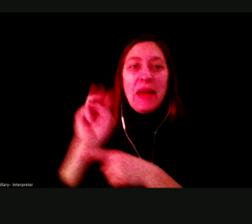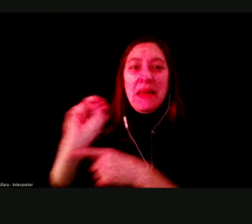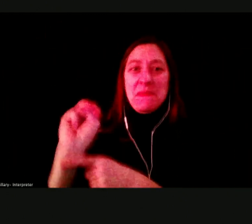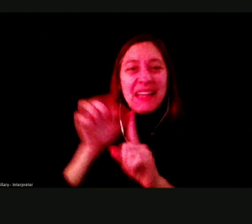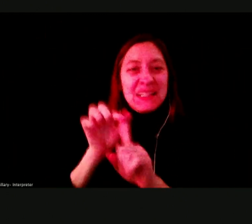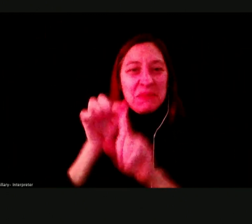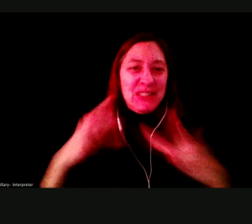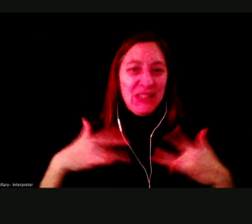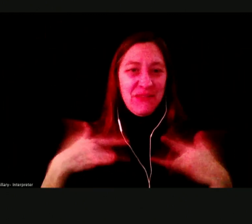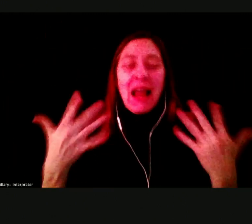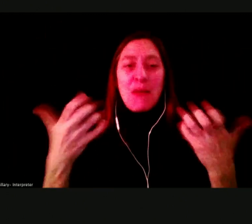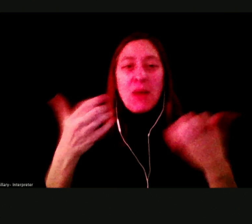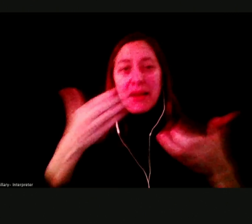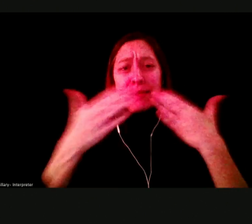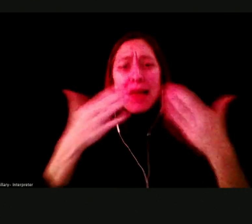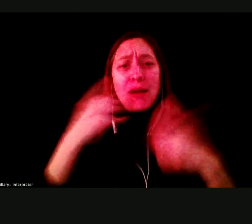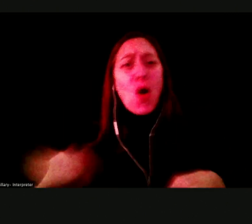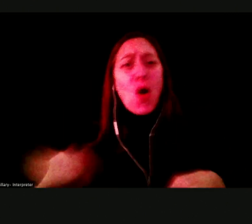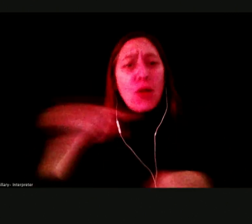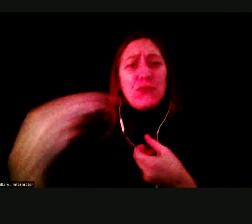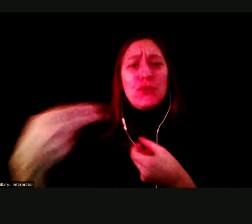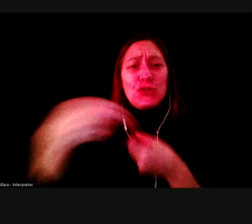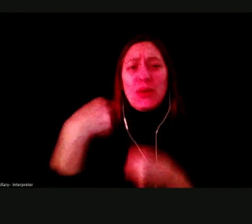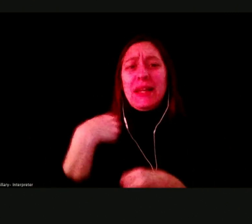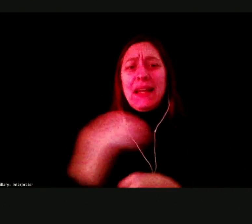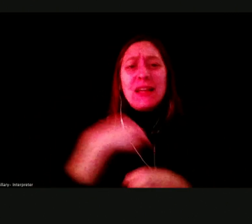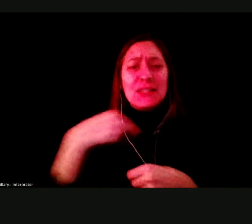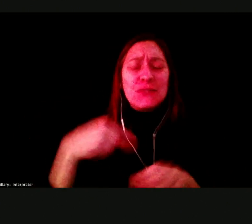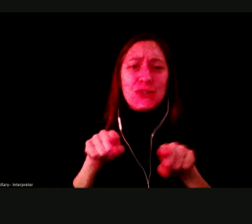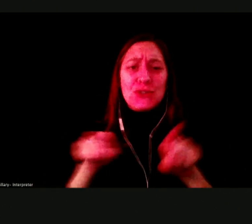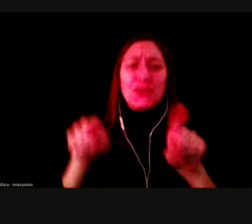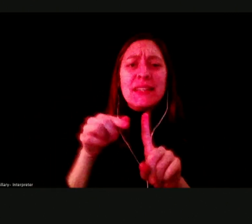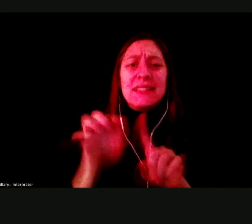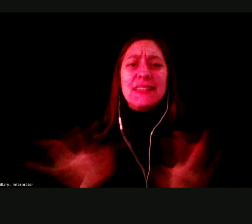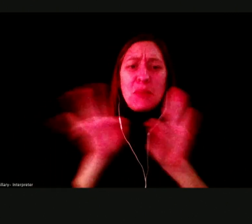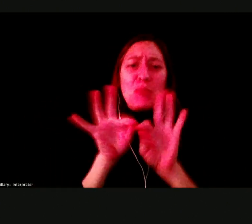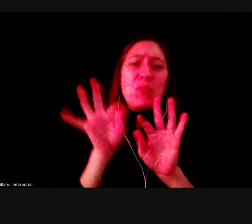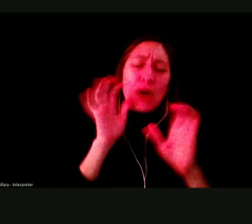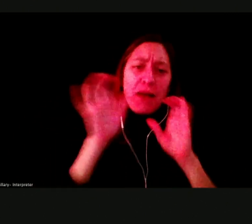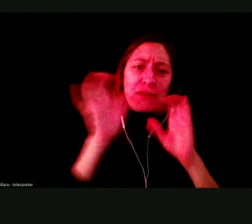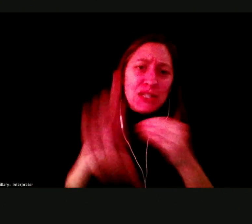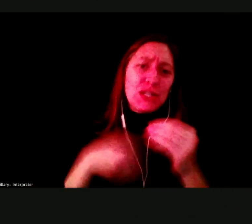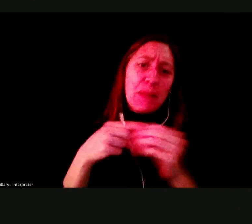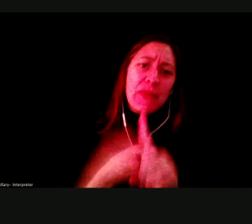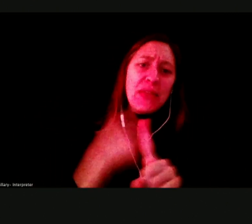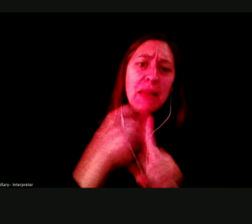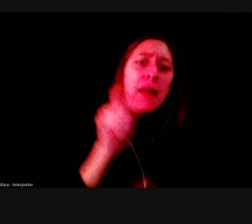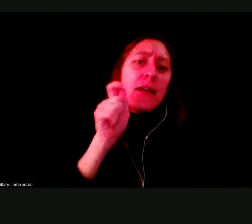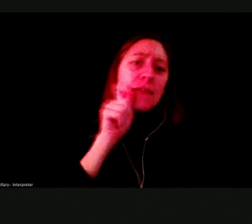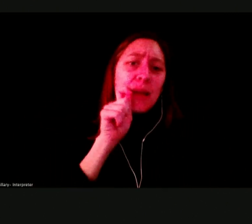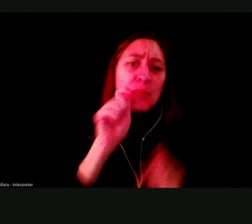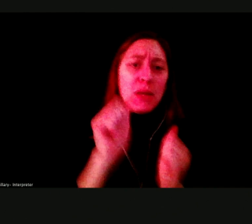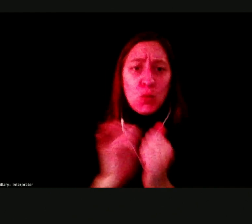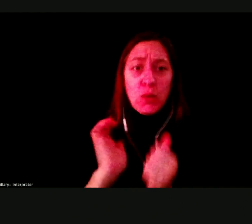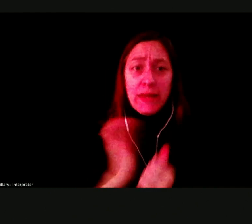I WANT TO THANK EVERYONE FOR JOINING US ON THIS VERY IMPORTANT SESSION ABOUT THE IMPACT OF VAPING WITH OUR STUDENTS.